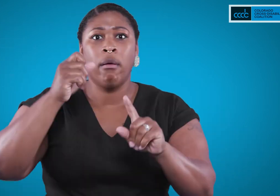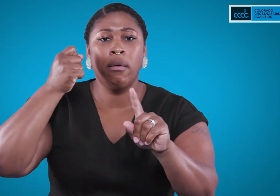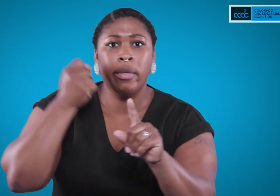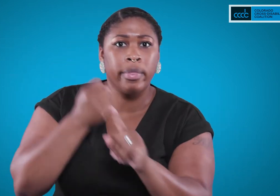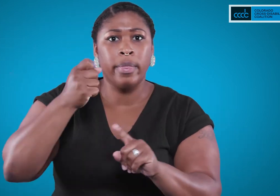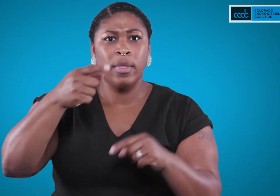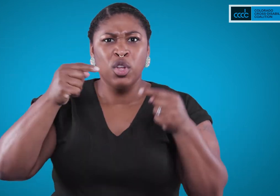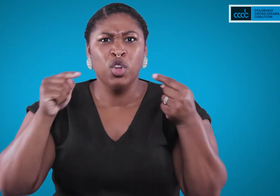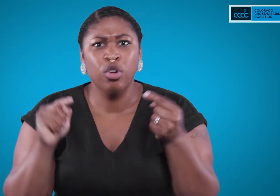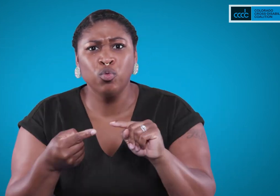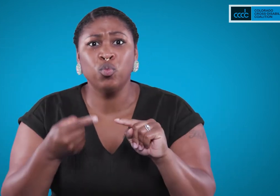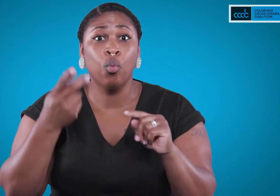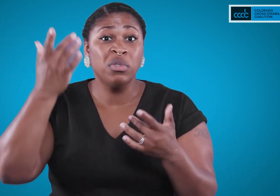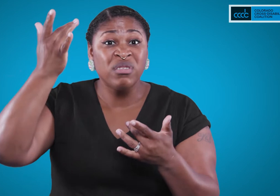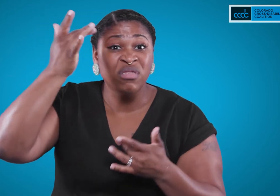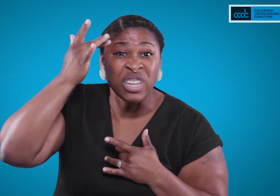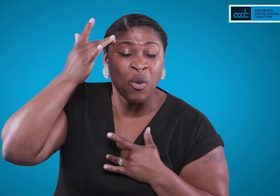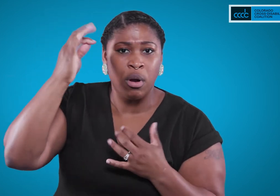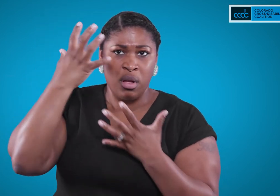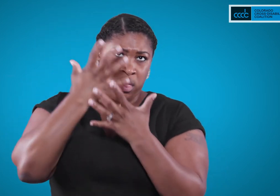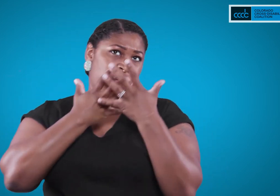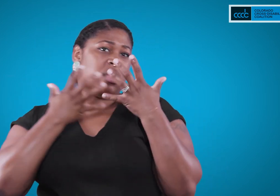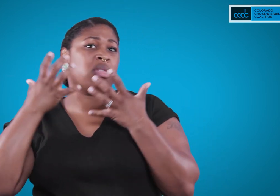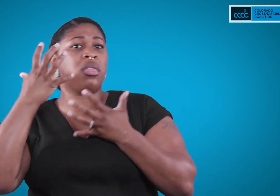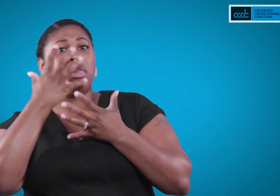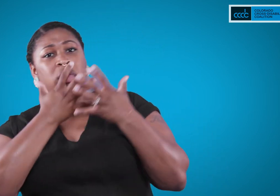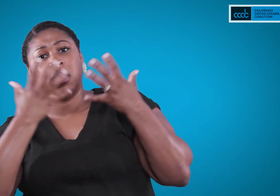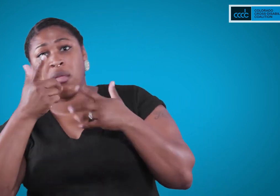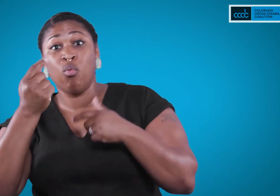You’re hurt, sick, maybe disoriented,